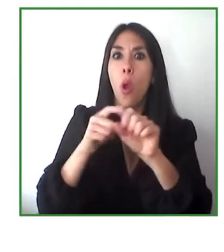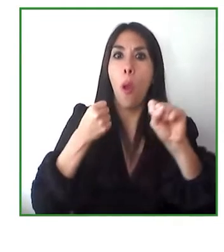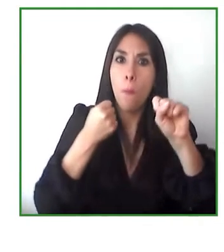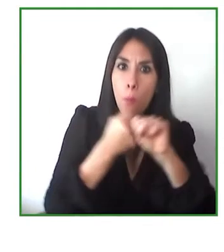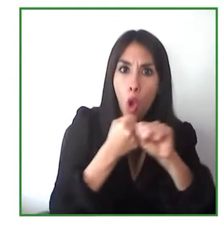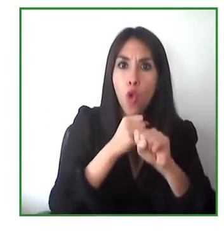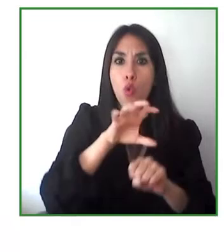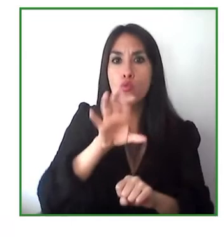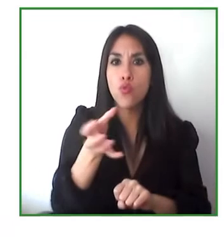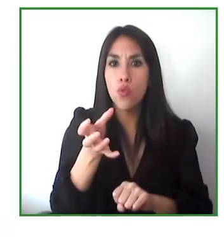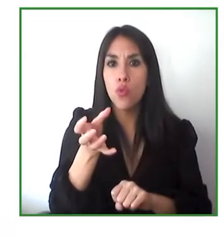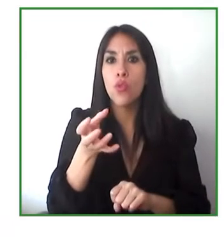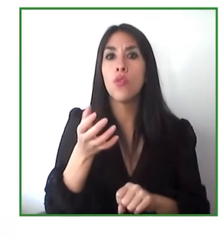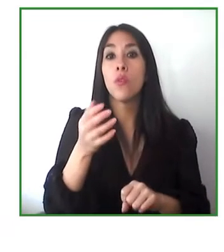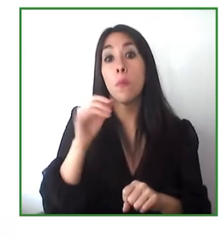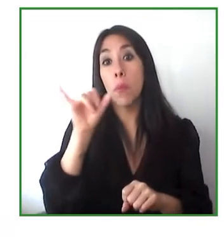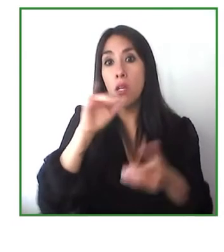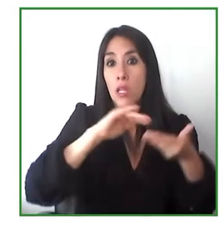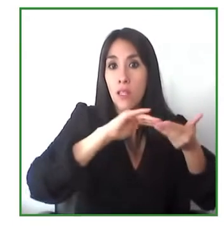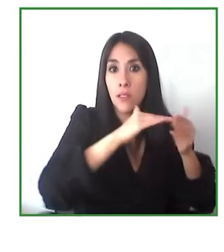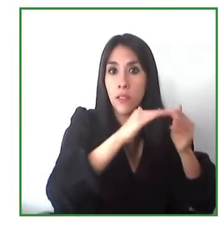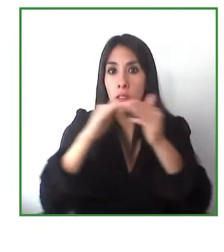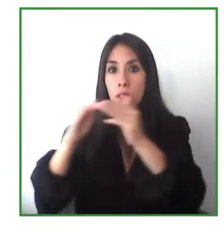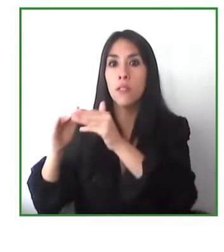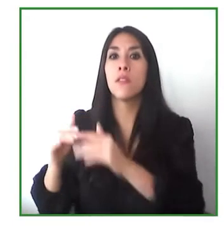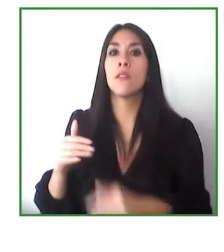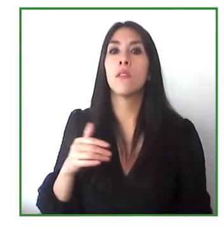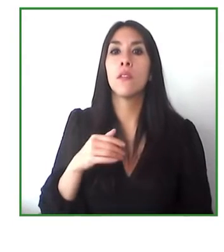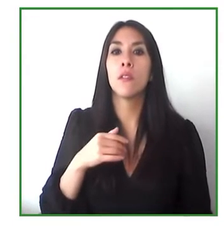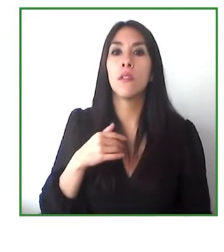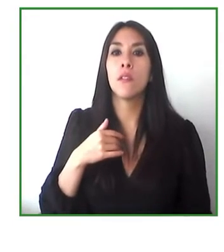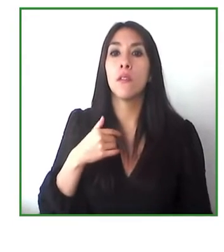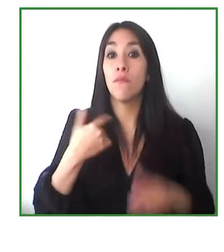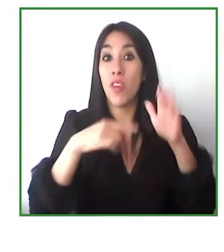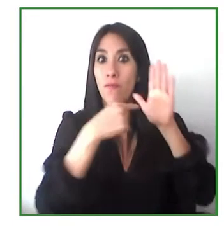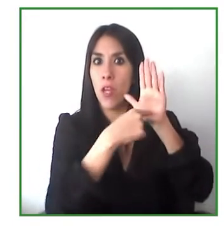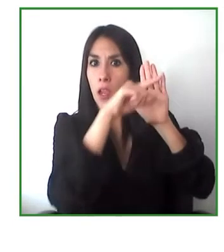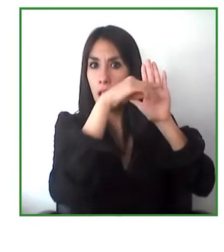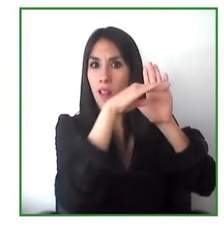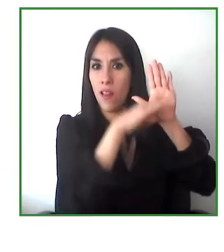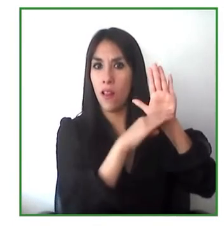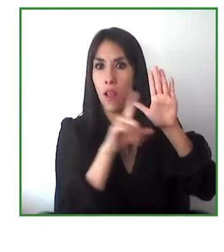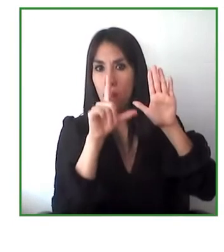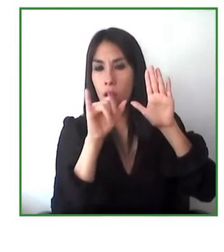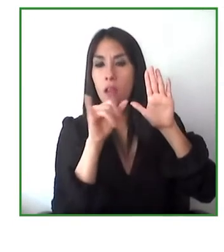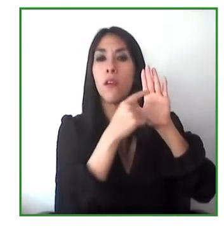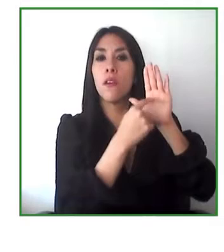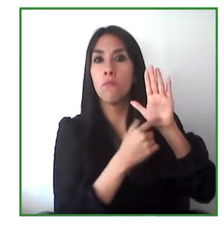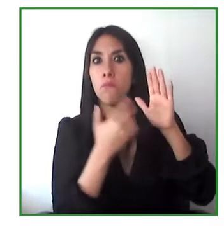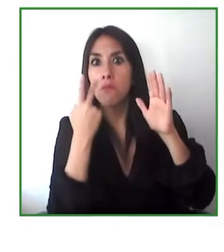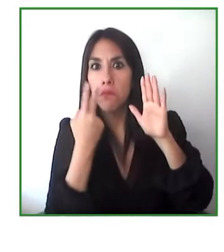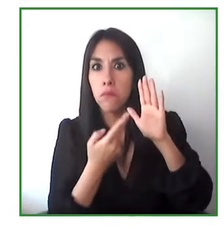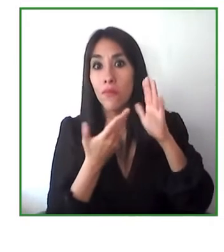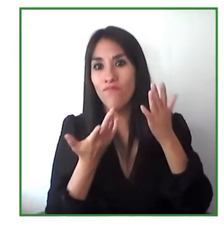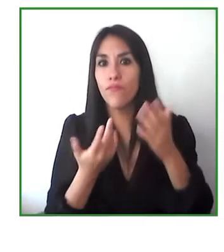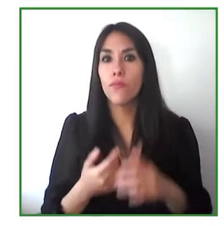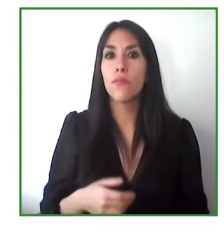of the region of the country of the municipalities